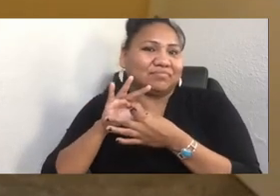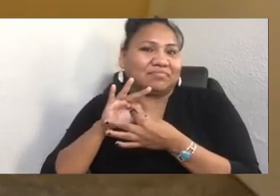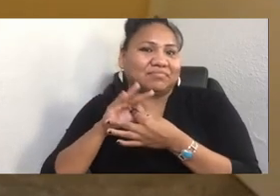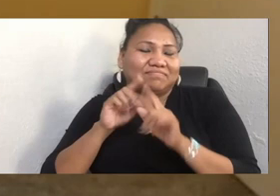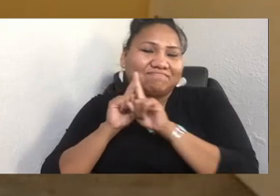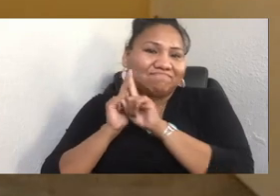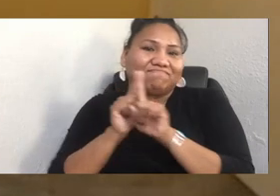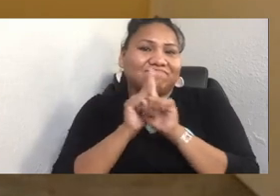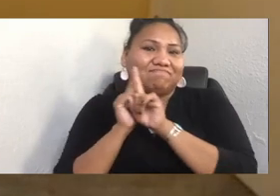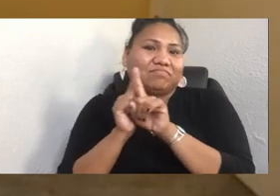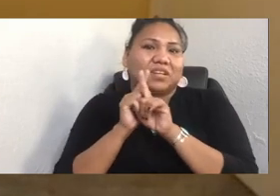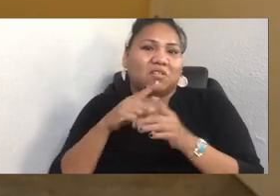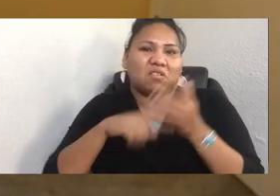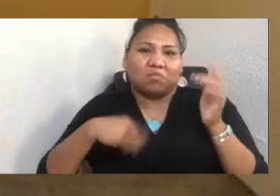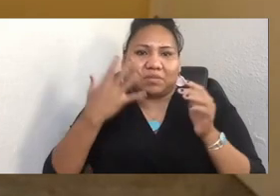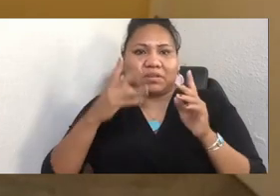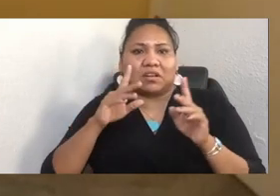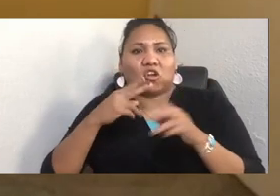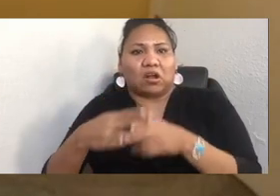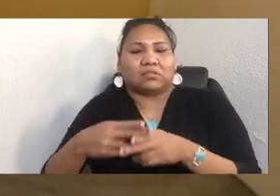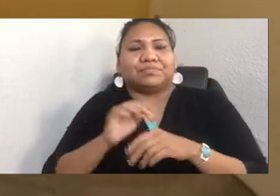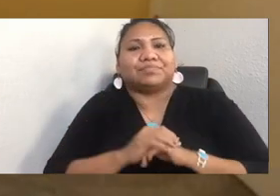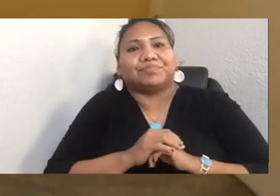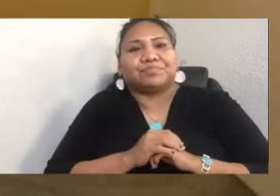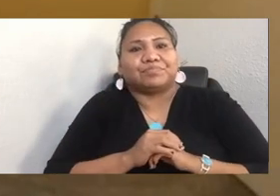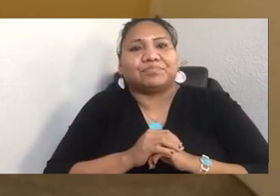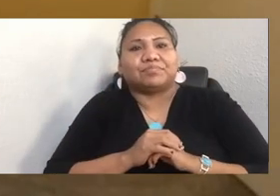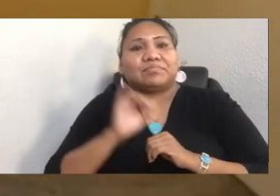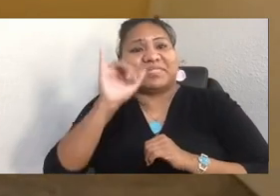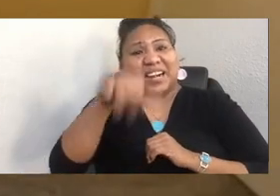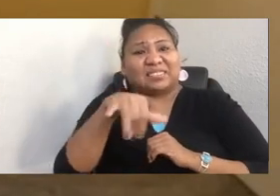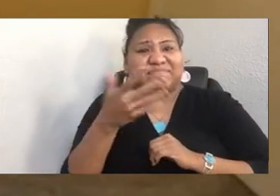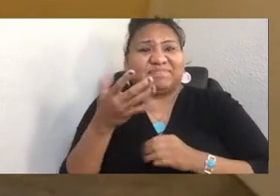that relationship has been deeply disrupted by colonization.